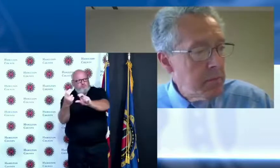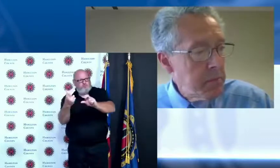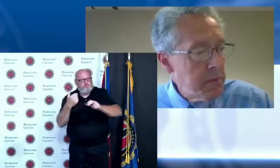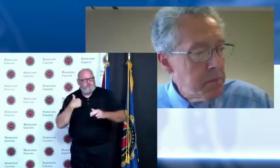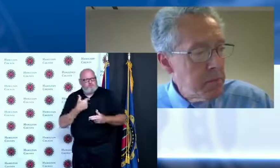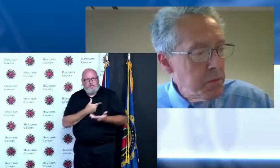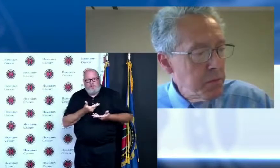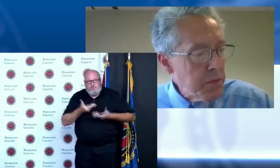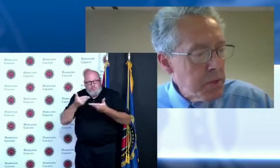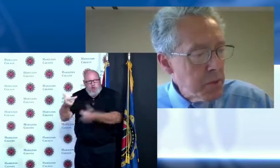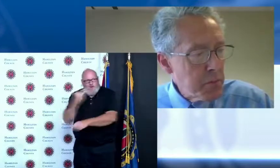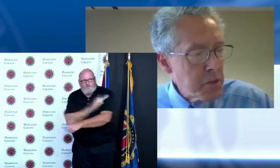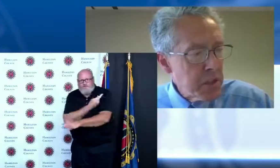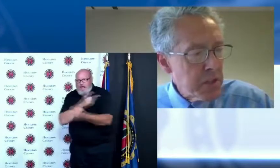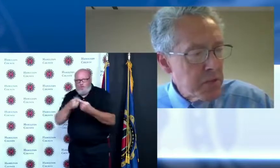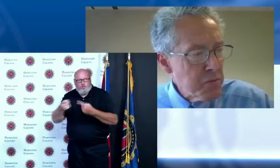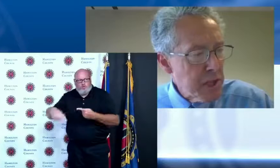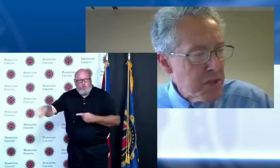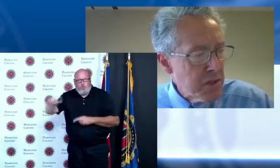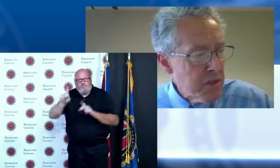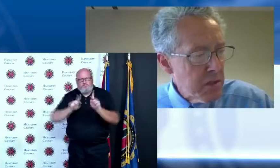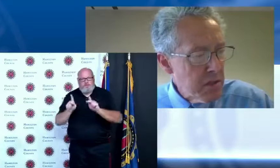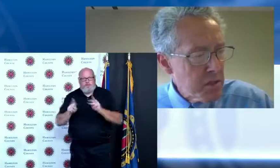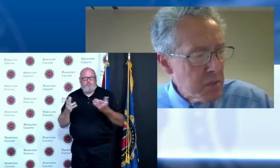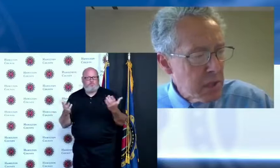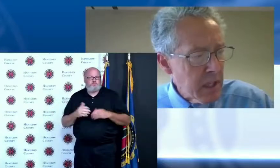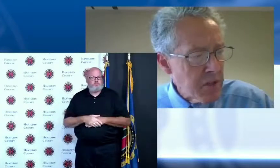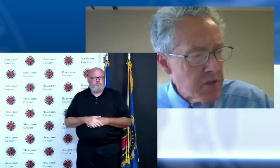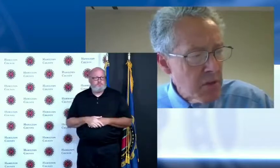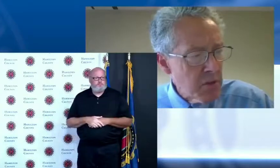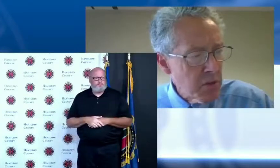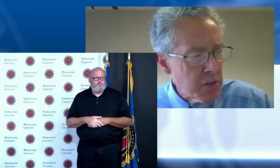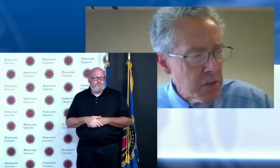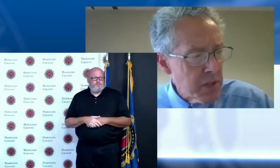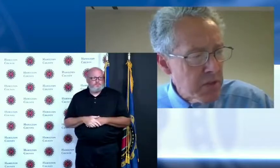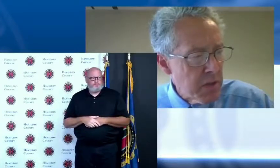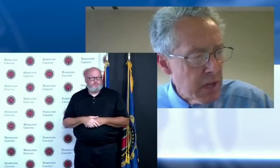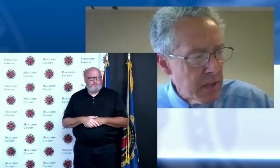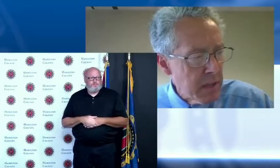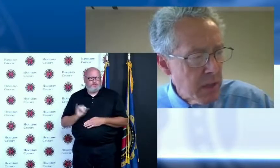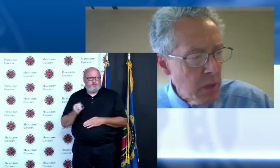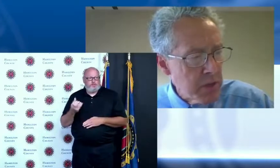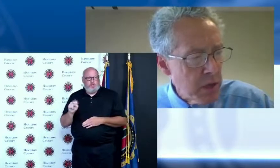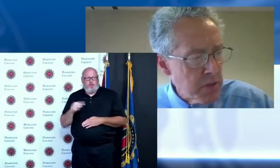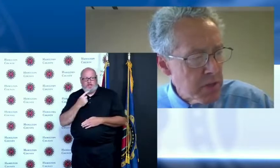52 percent as a region is what Kate Schroeder told us yesterday one dose